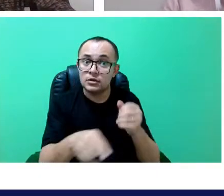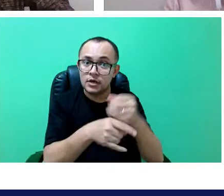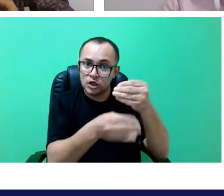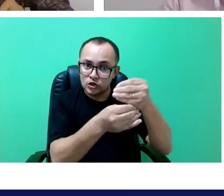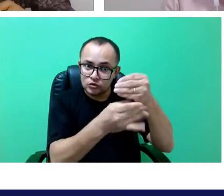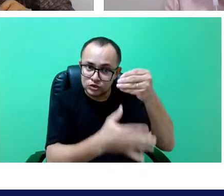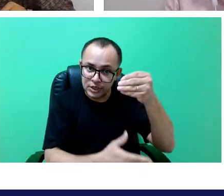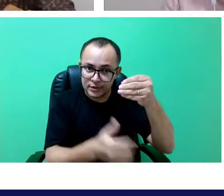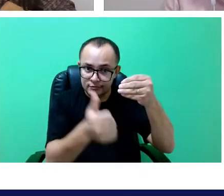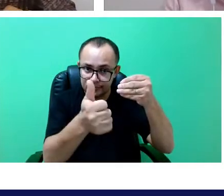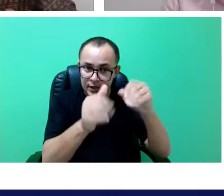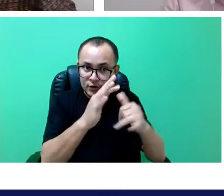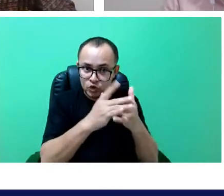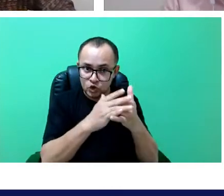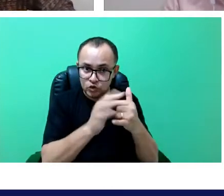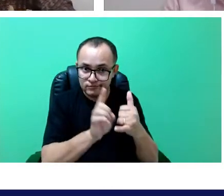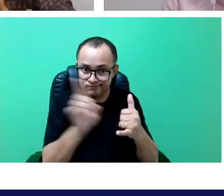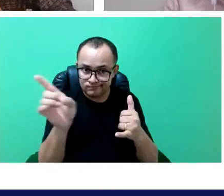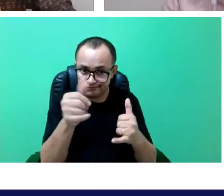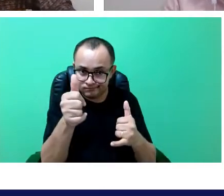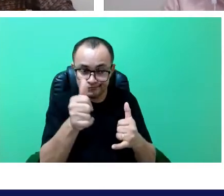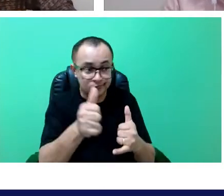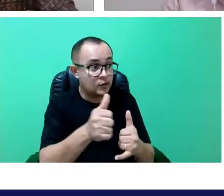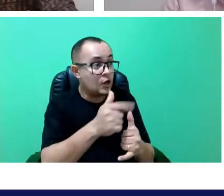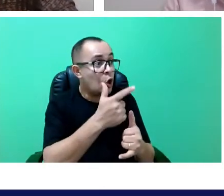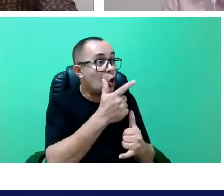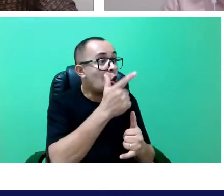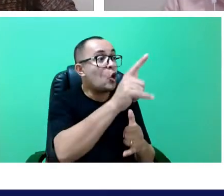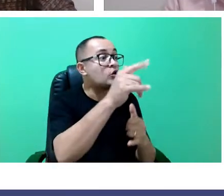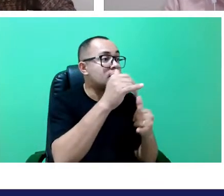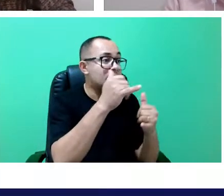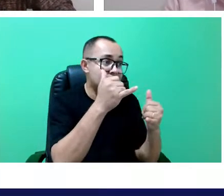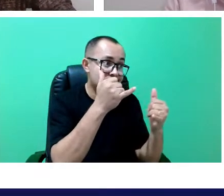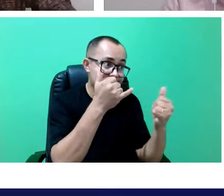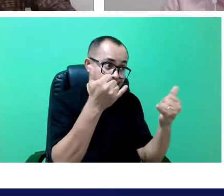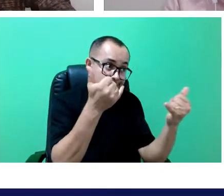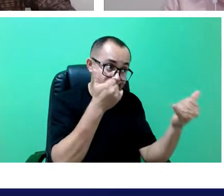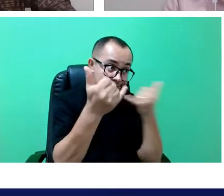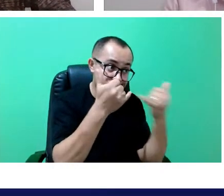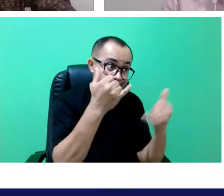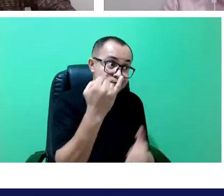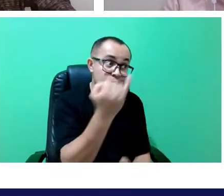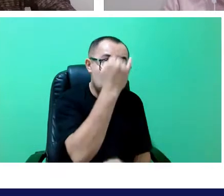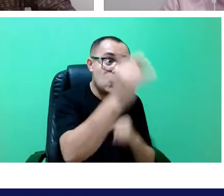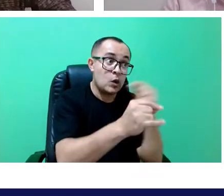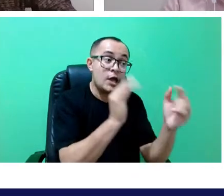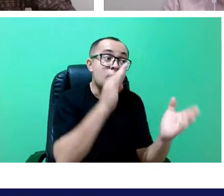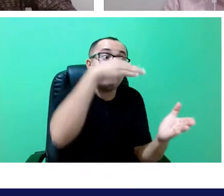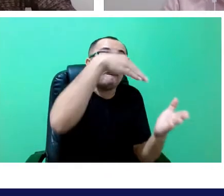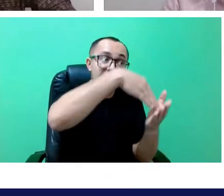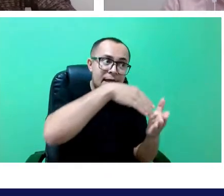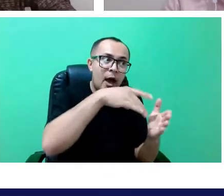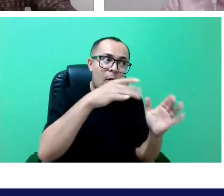Another really important information, that I know you guys enjoy a lot, is that by the end we will have a book giveaway.